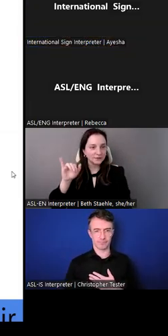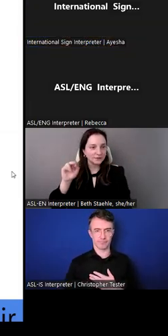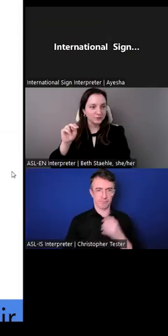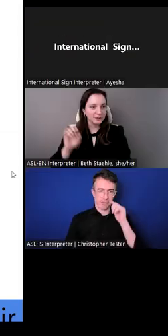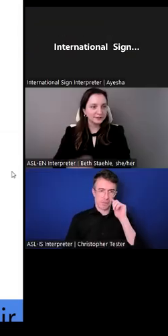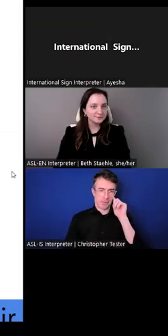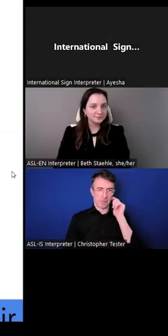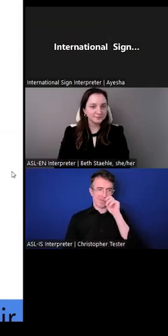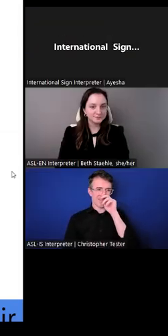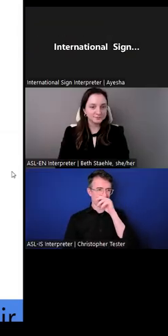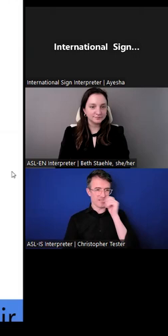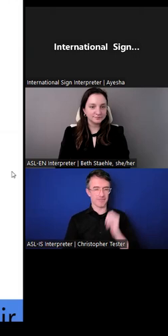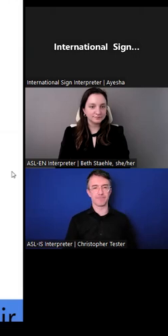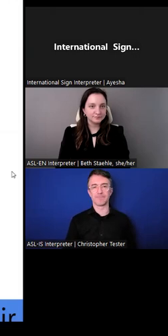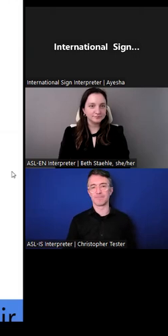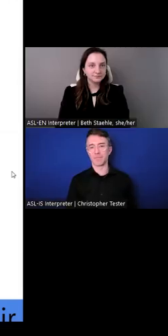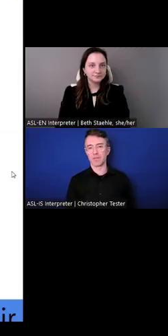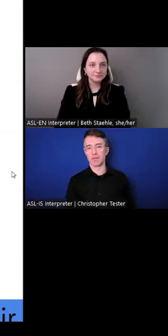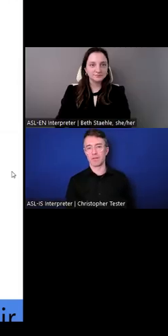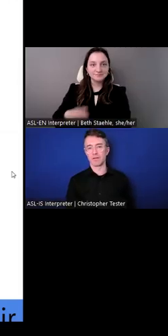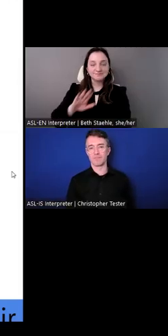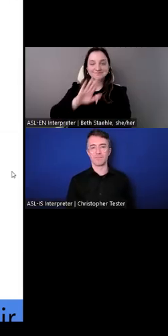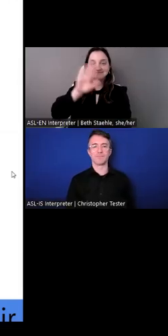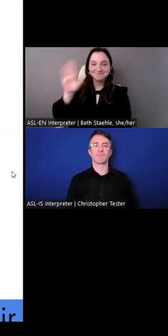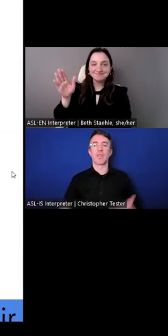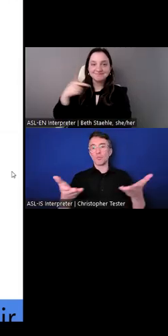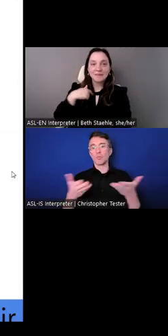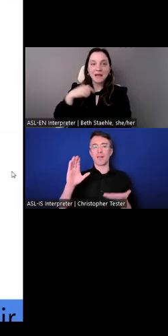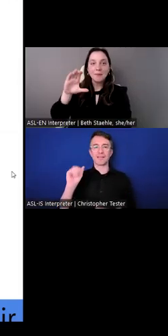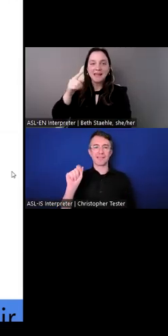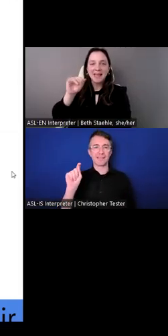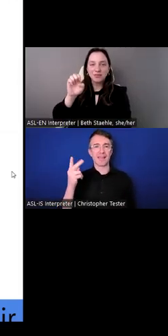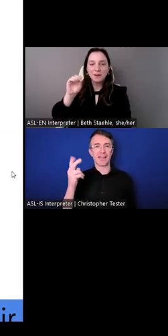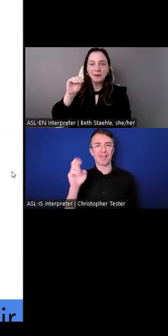I'm Catherine Messina Pajic with Solidarity Center.